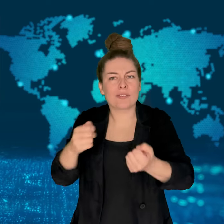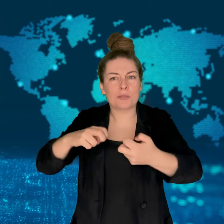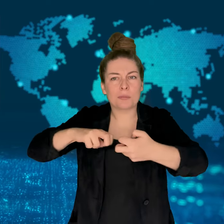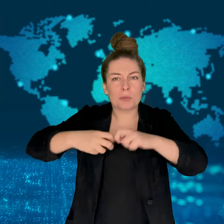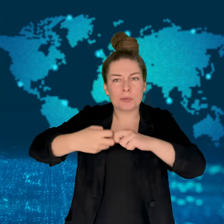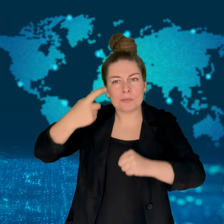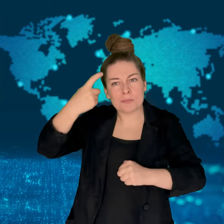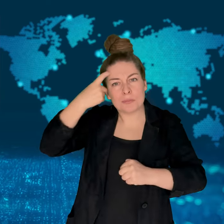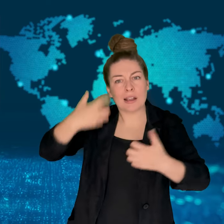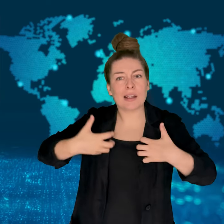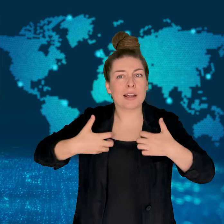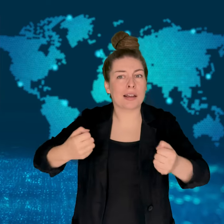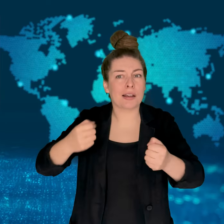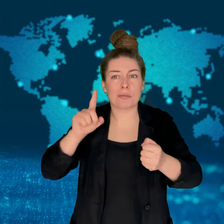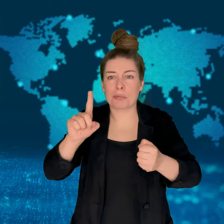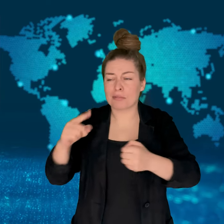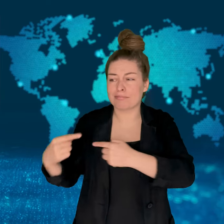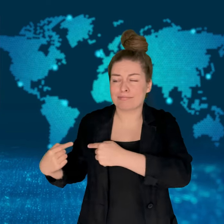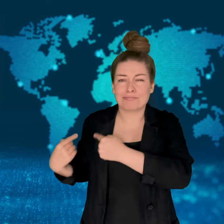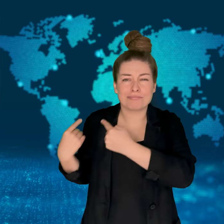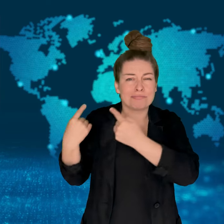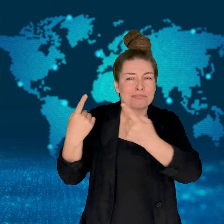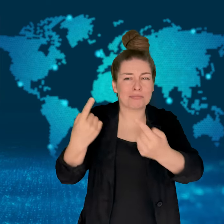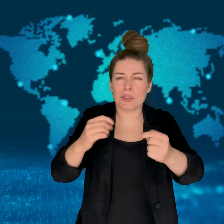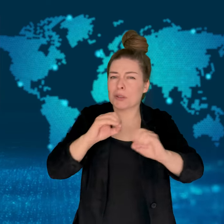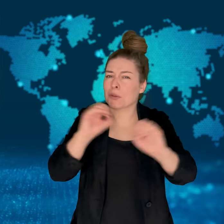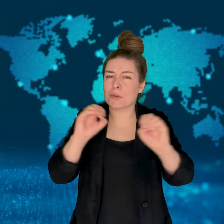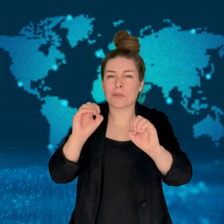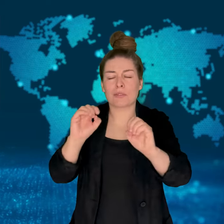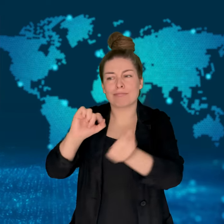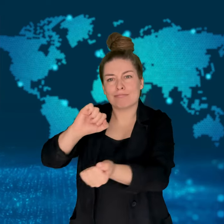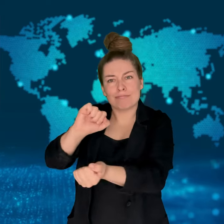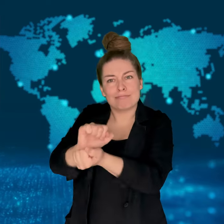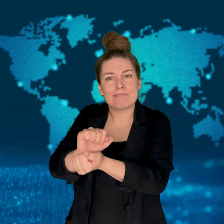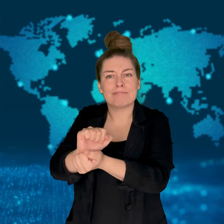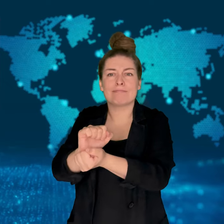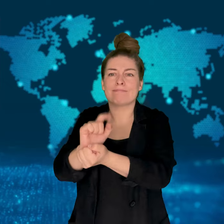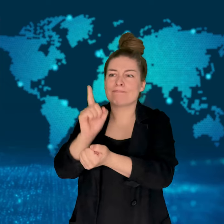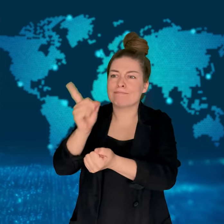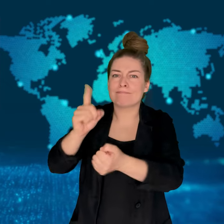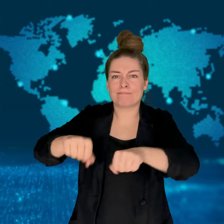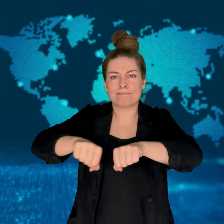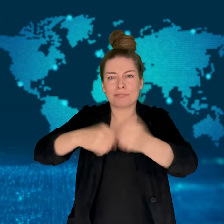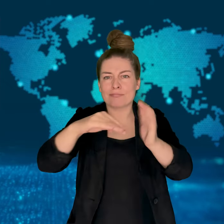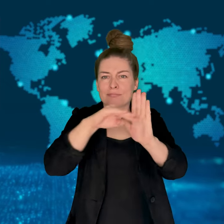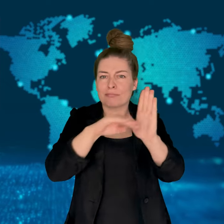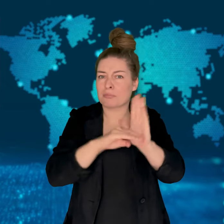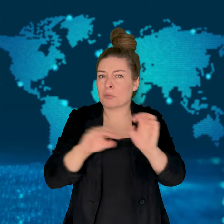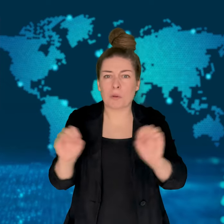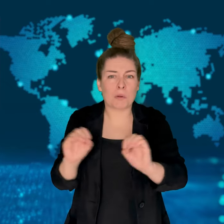He was first diagnosed with mental illness at 17 years old.